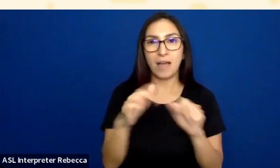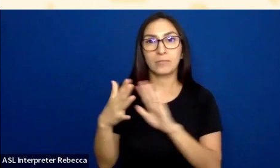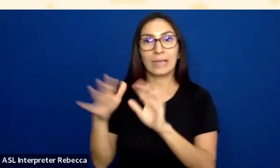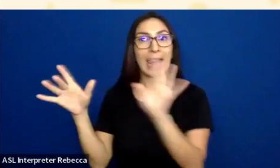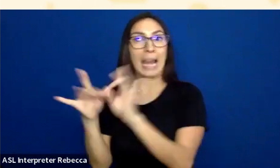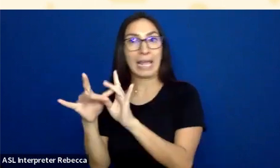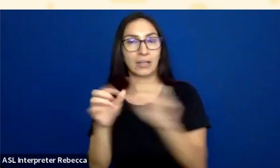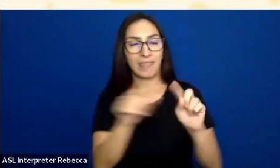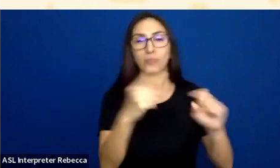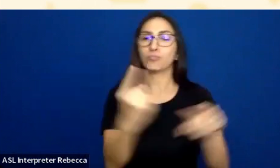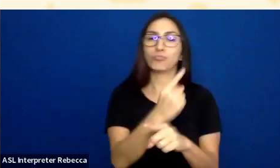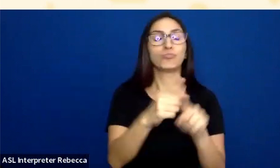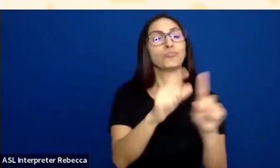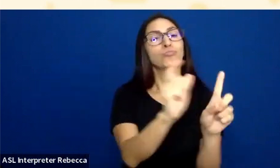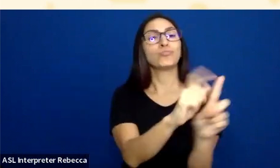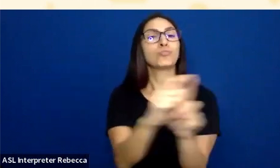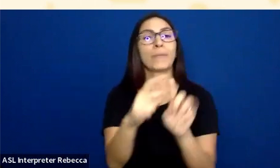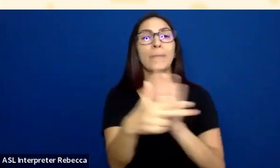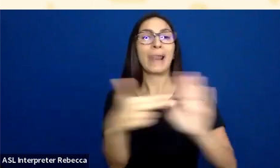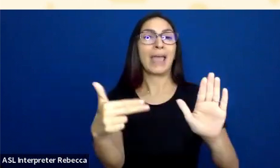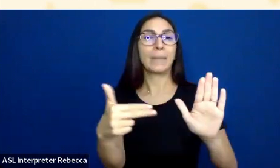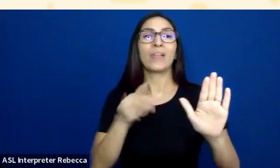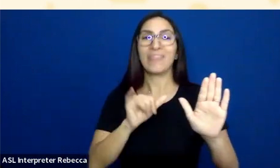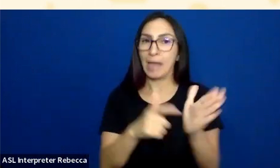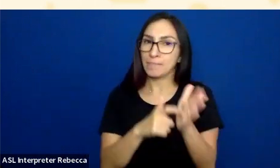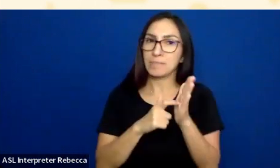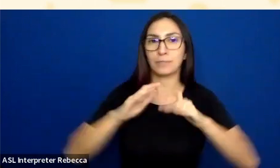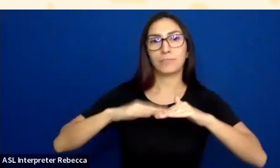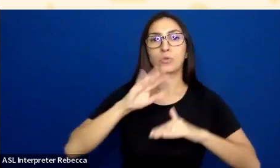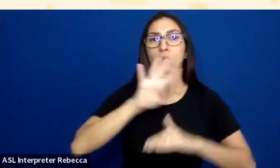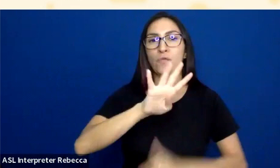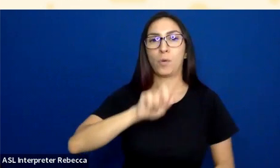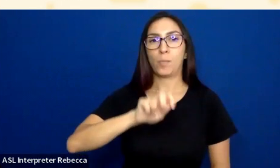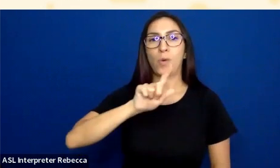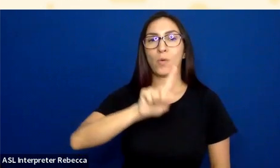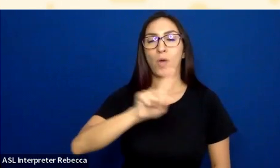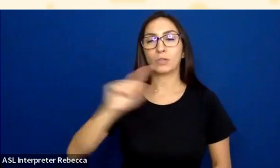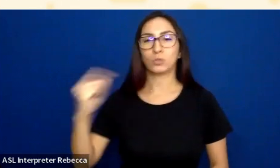And that would need 4.5 to 1 contrast with its background, which in this case is a white background.